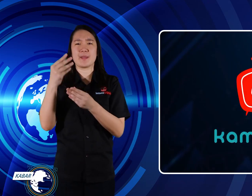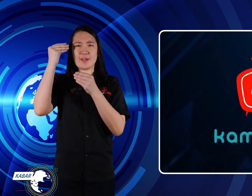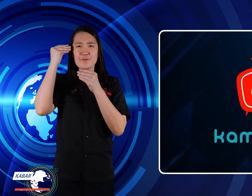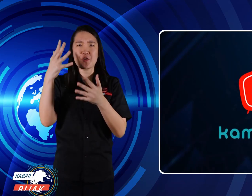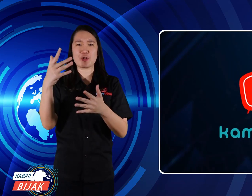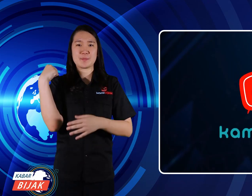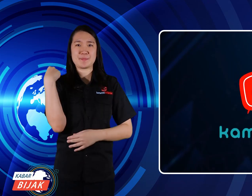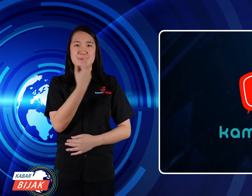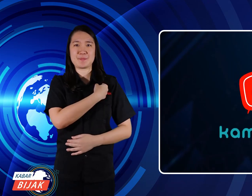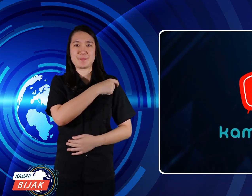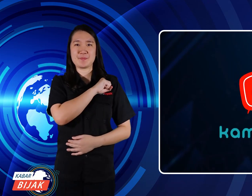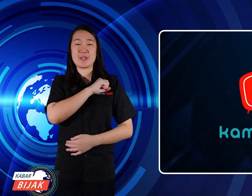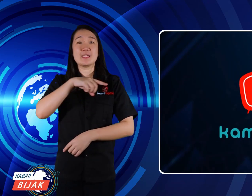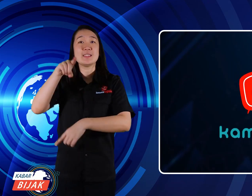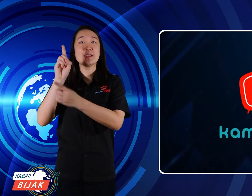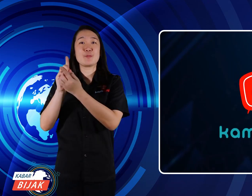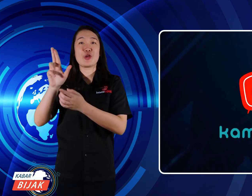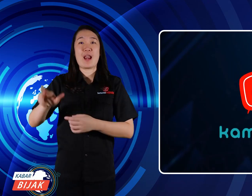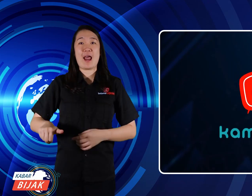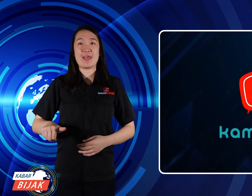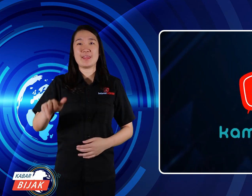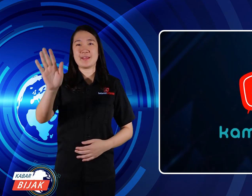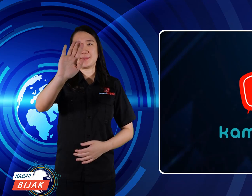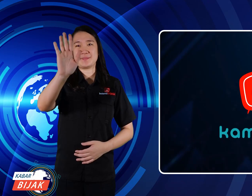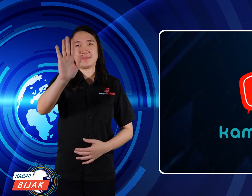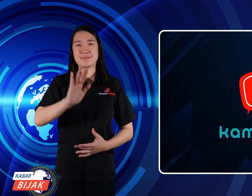keep following KamiBijak's information. Until we meet again, bye!